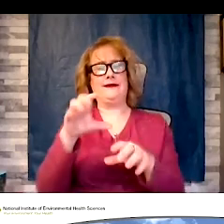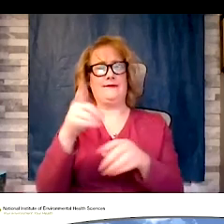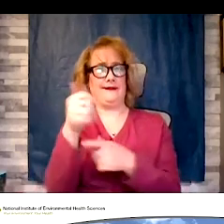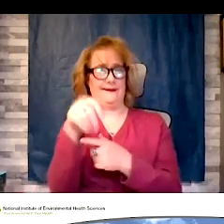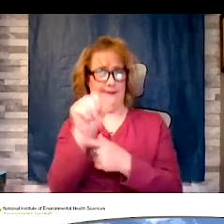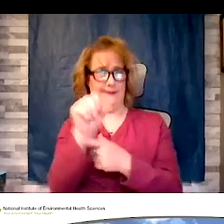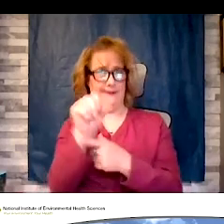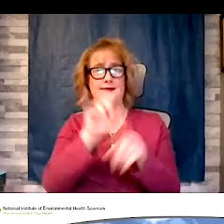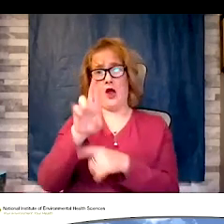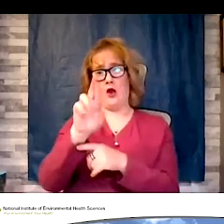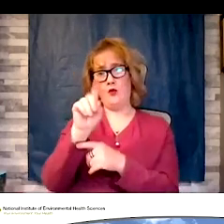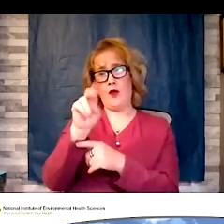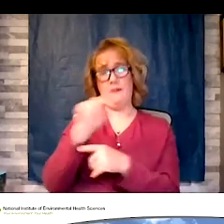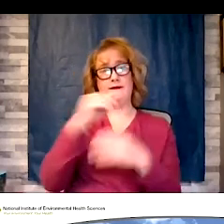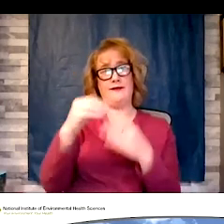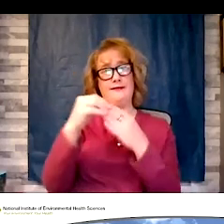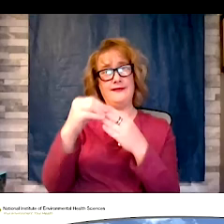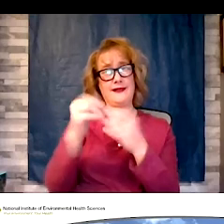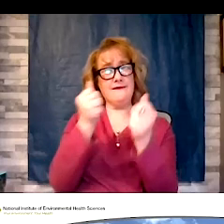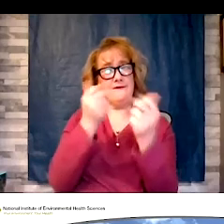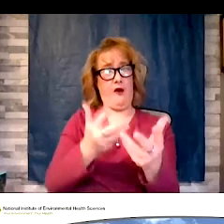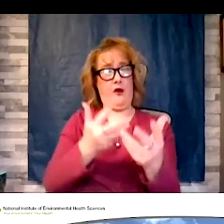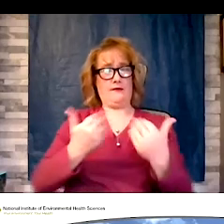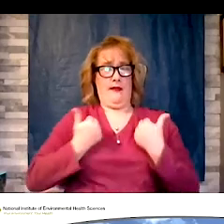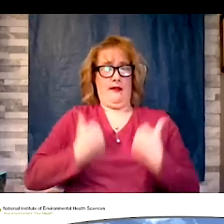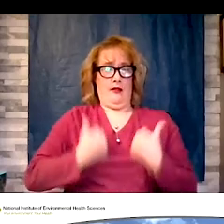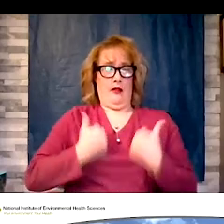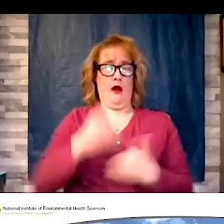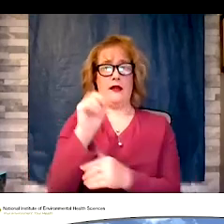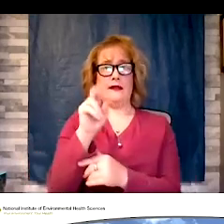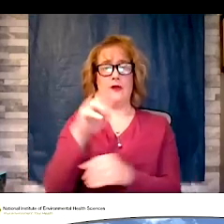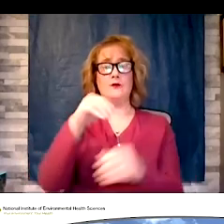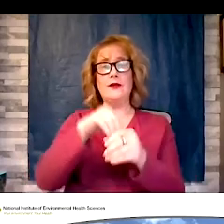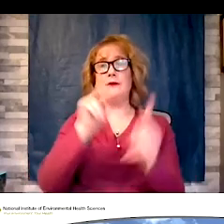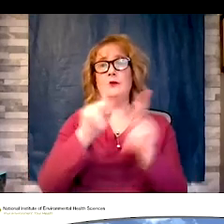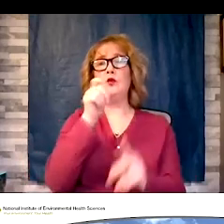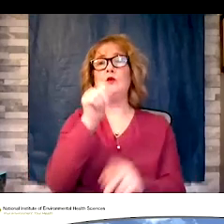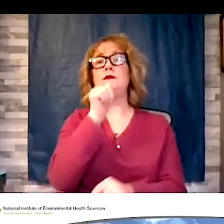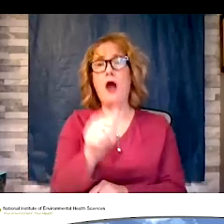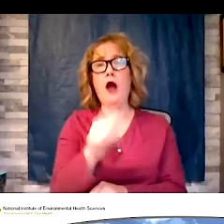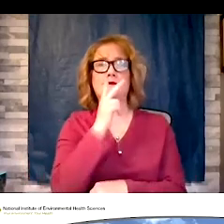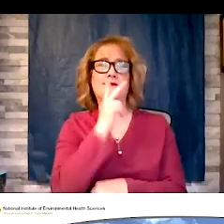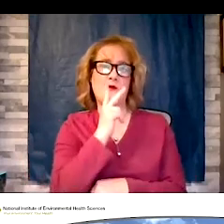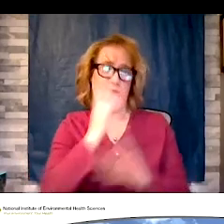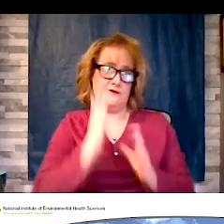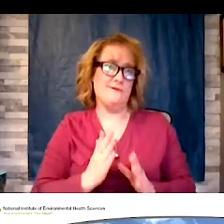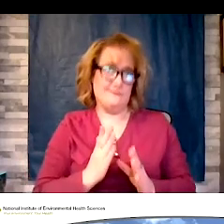leading cause of lung cancer in non-smokers. It is important you test your home yearly as